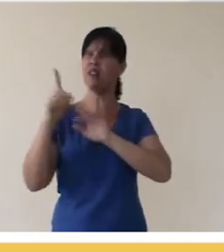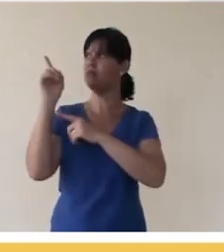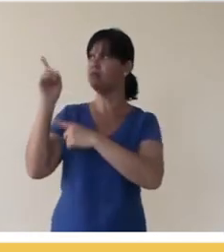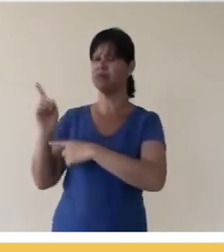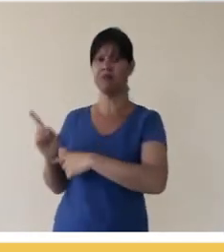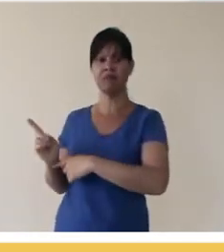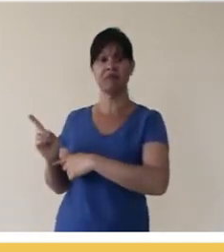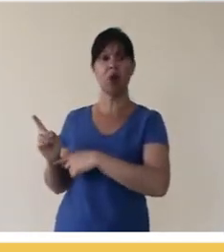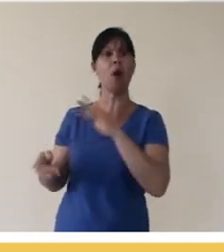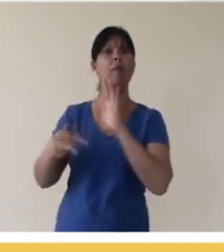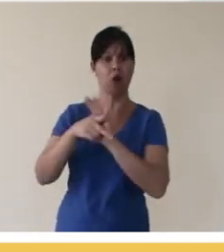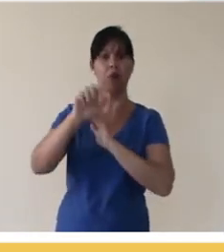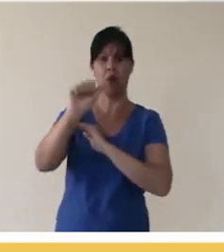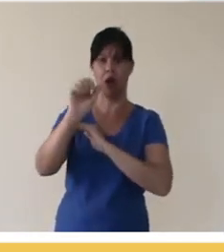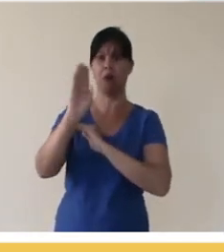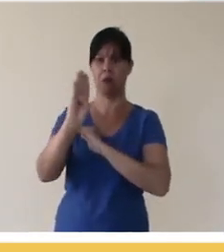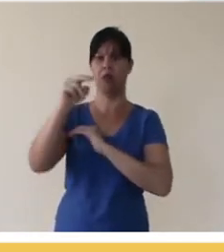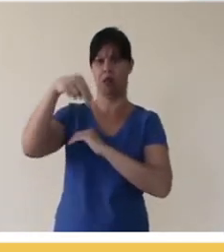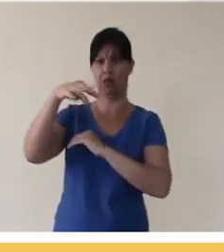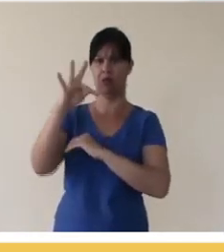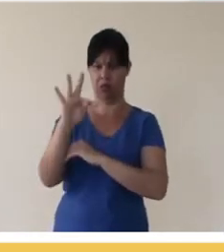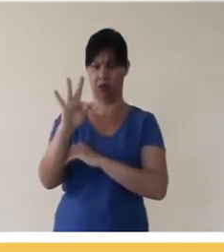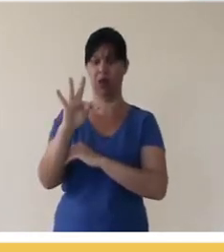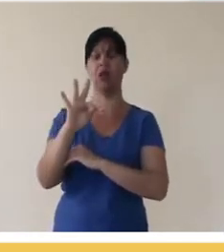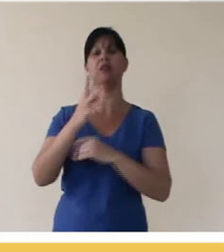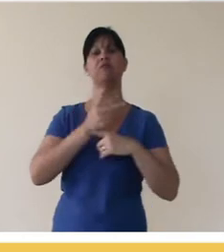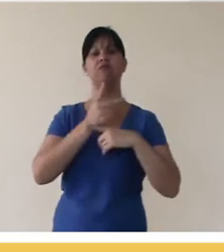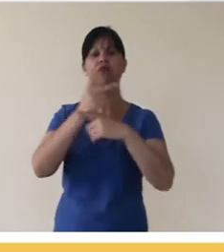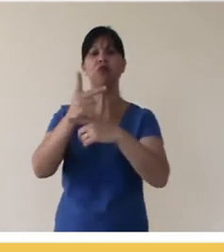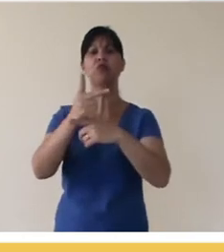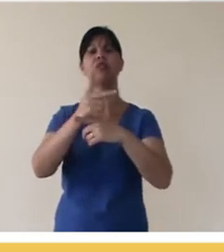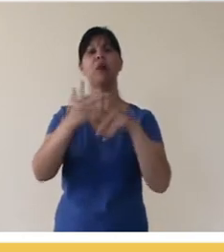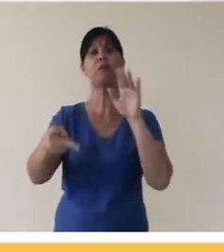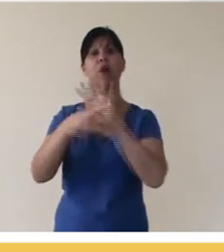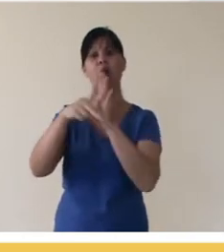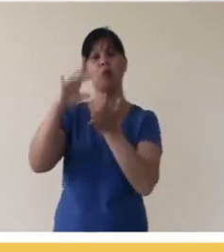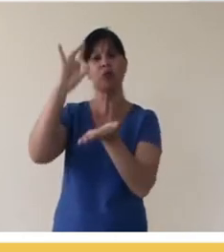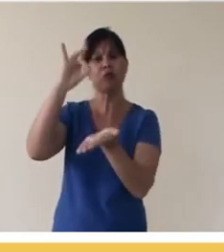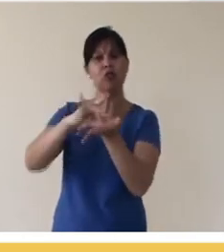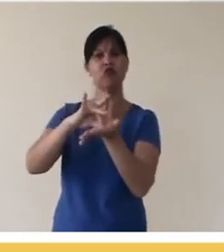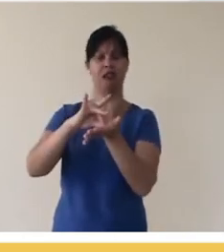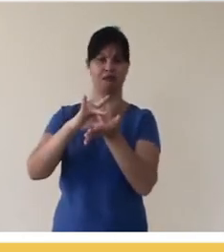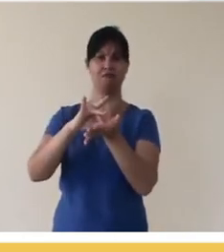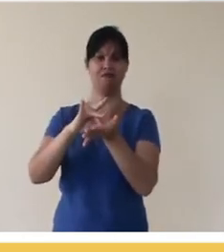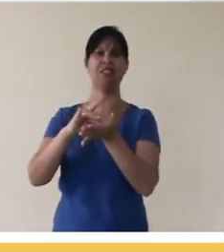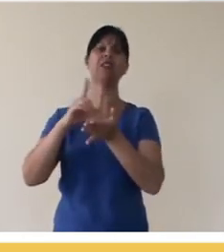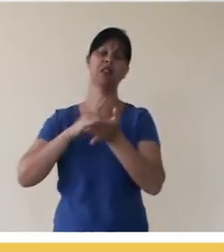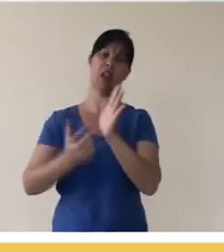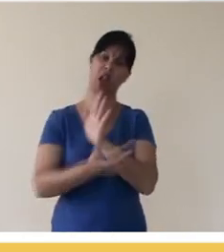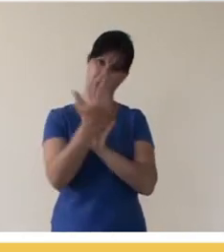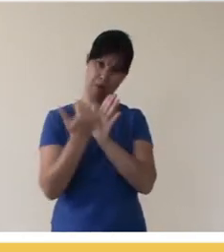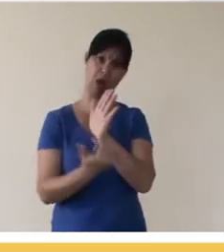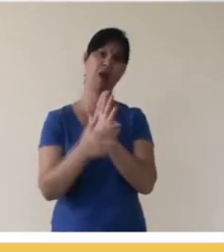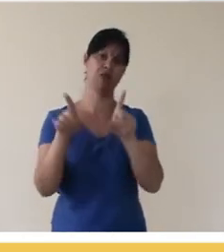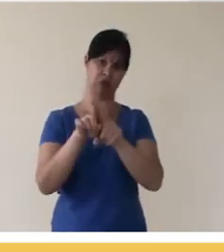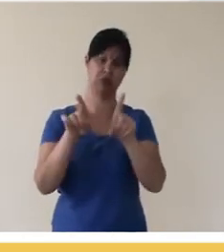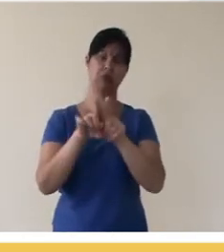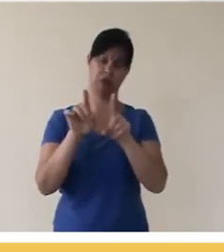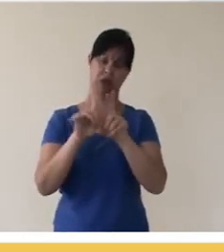that says the same thing, has the reference in ABNT format, which points to the original address of the work, which is a DOI (Digital Object Identifier) in this case, it has an image of the license that